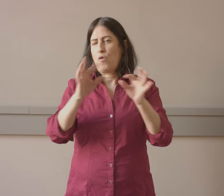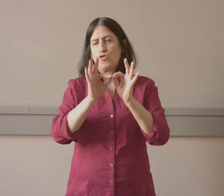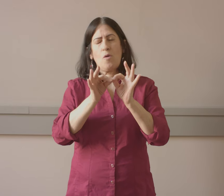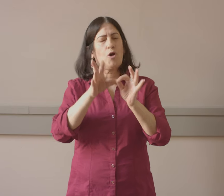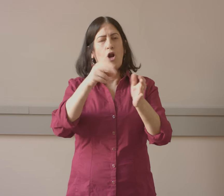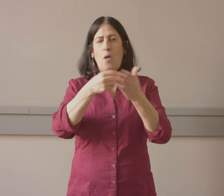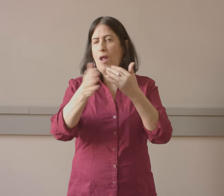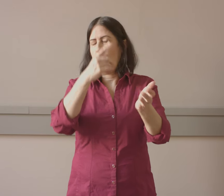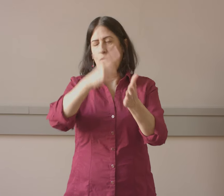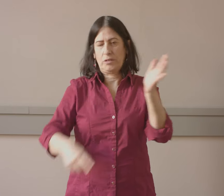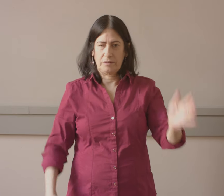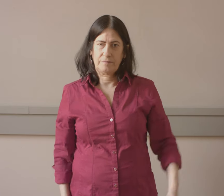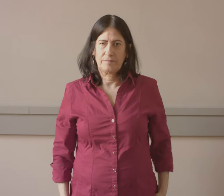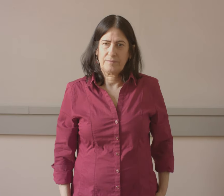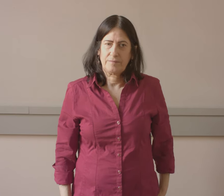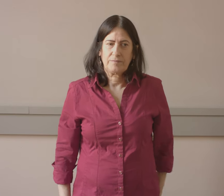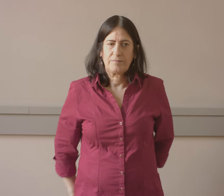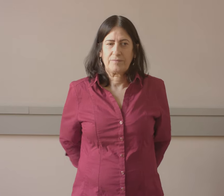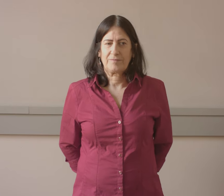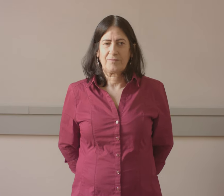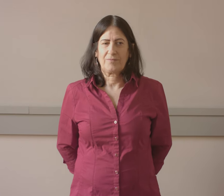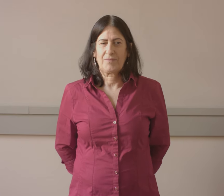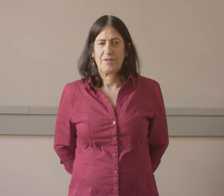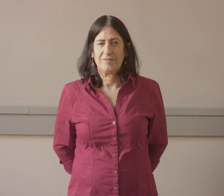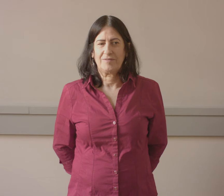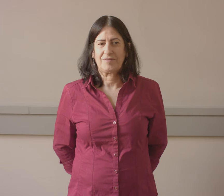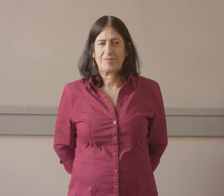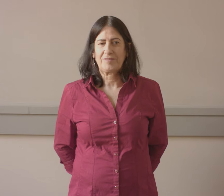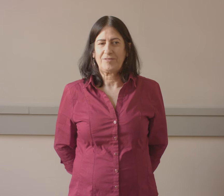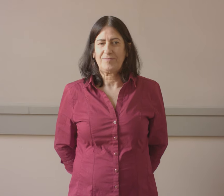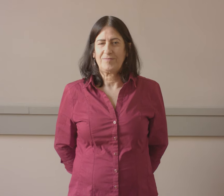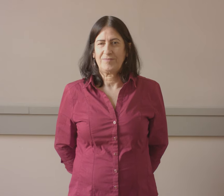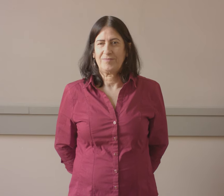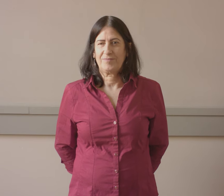because many of us get denied the access to a language via interpreter.